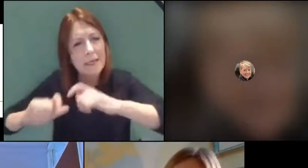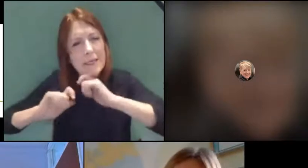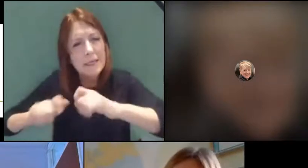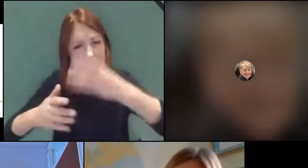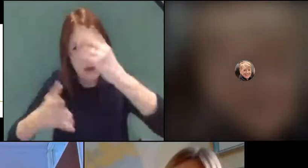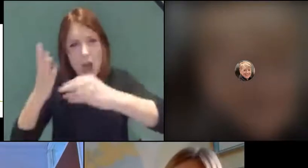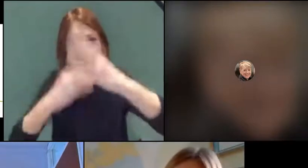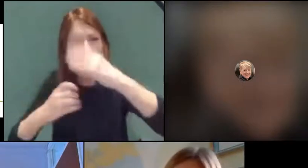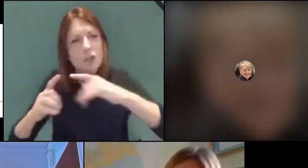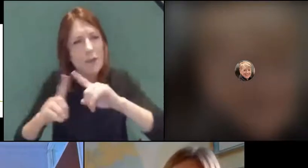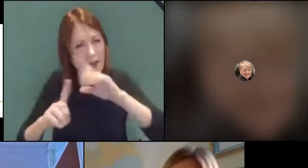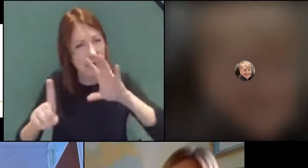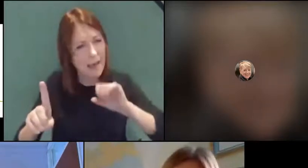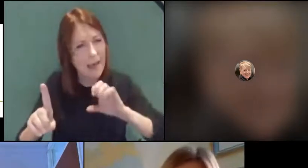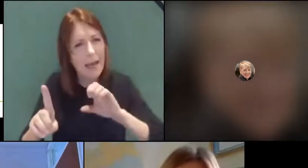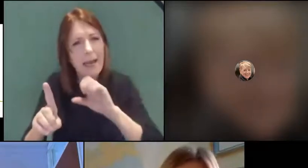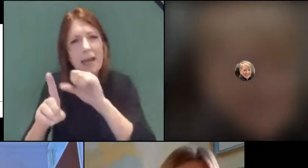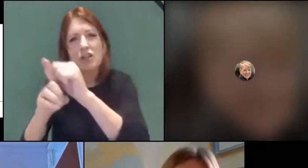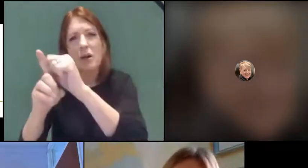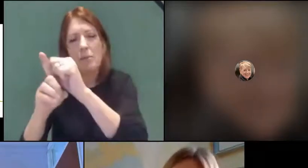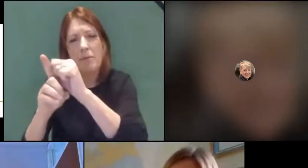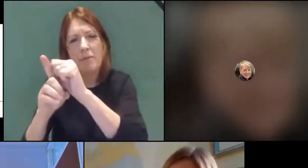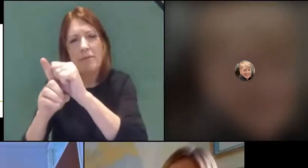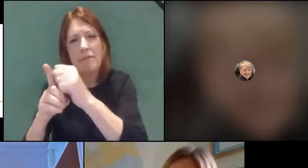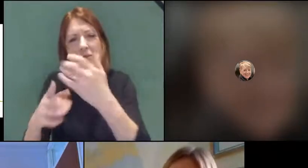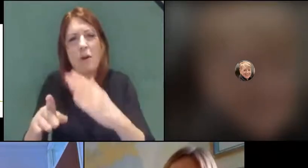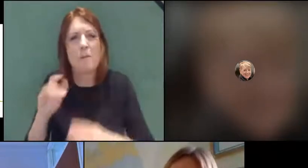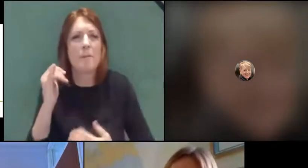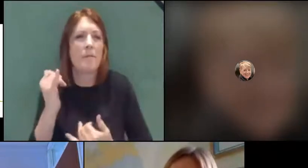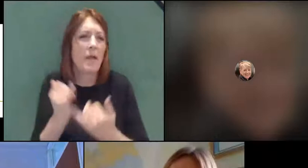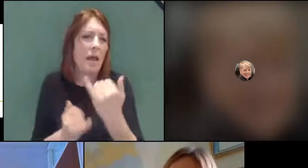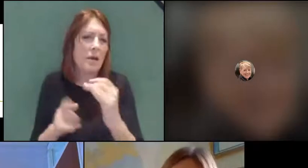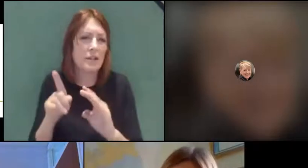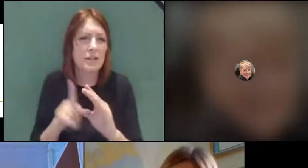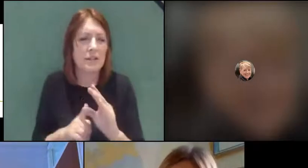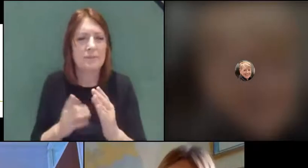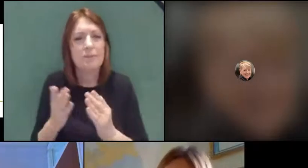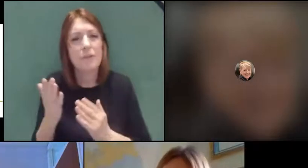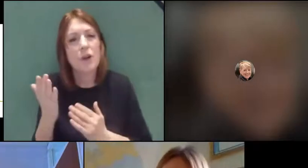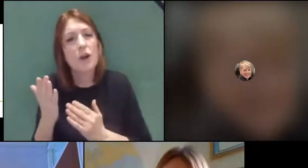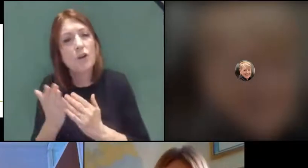to catch them up over the the last year or so. And that is through additional tutoring and